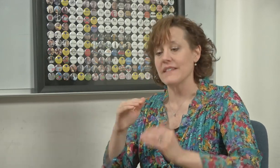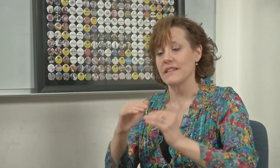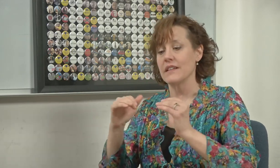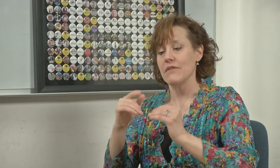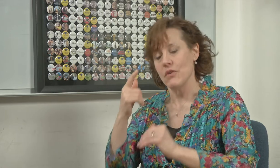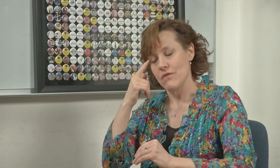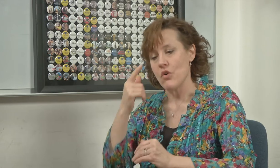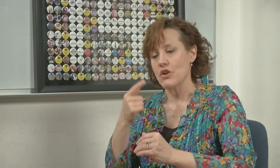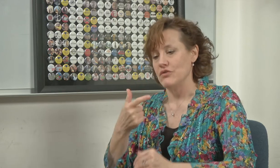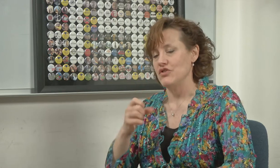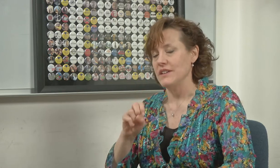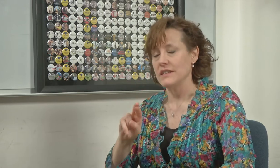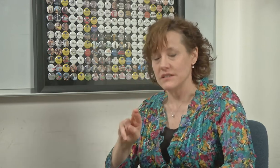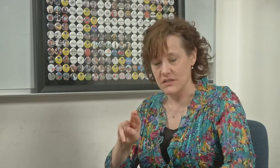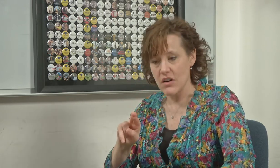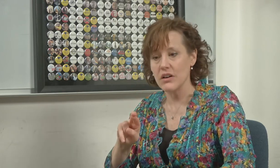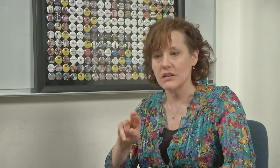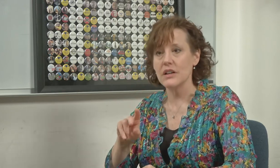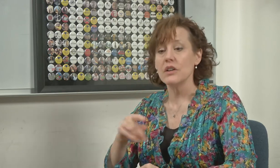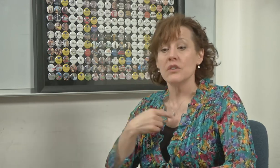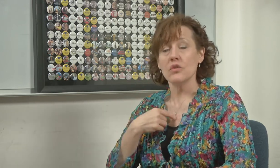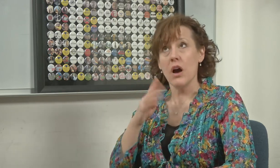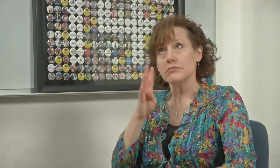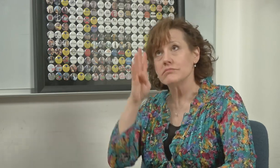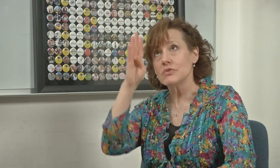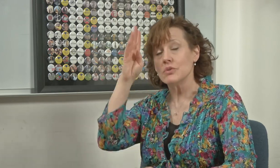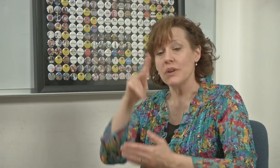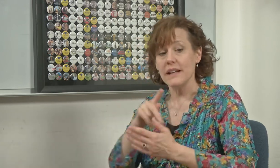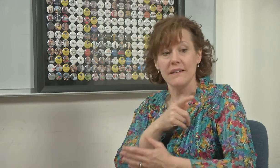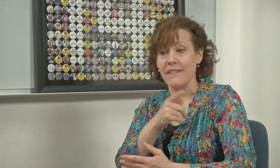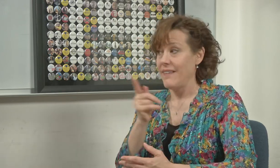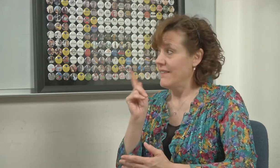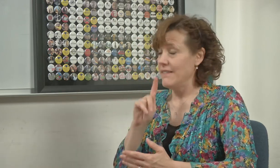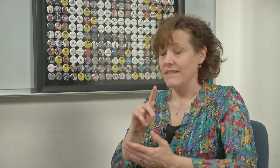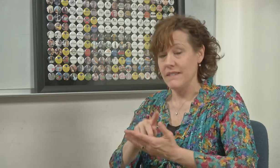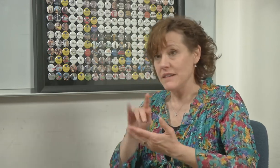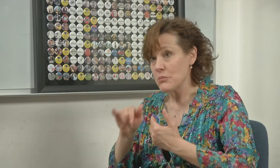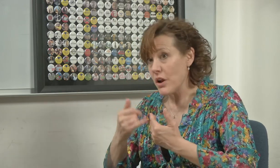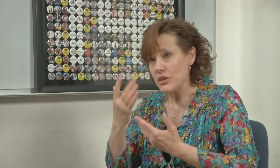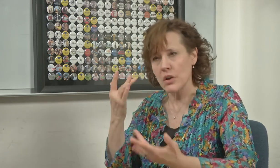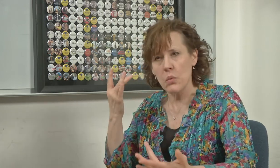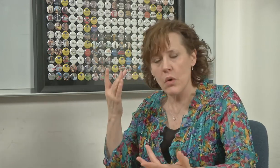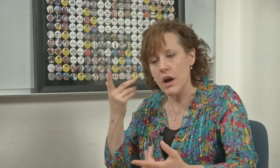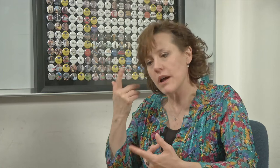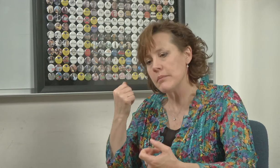They are on the same GSR level. So I created the project on buttons that you see here.